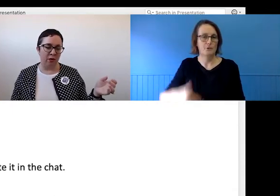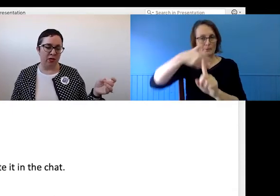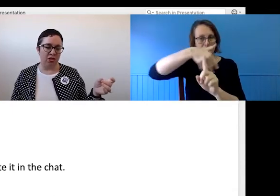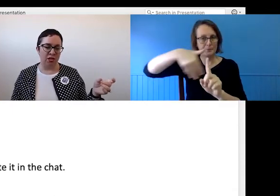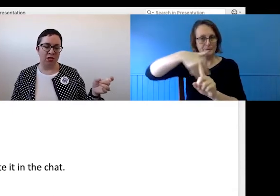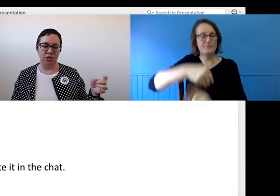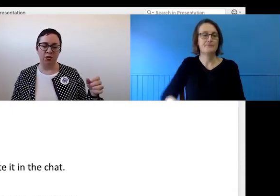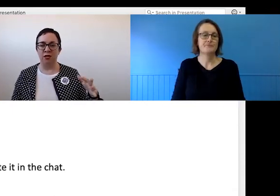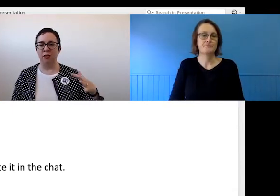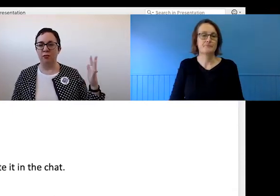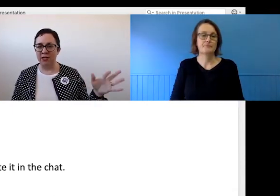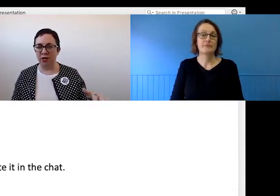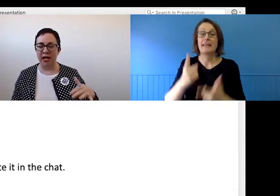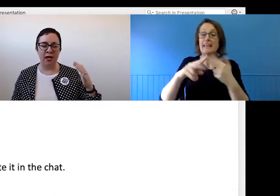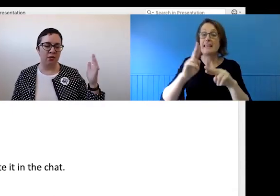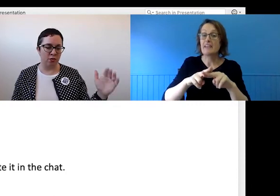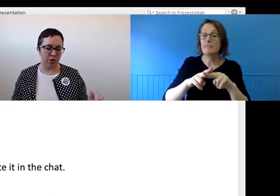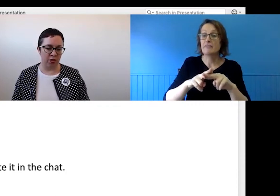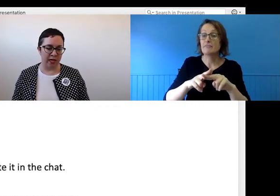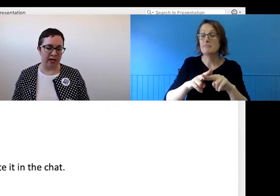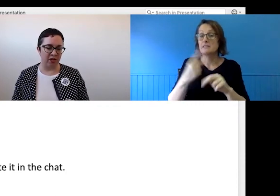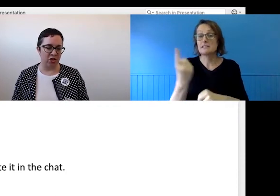have a excellent or a question, to use the raise your hand or Q&A